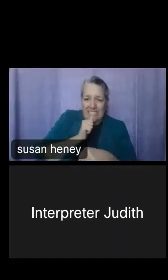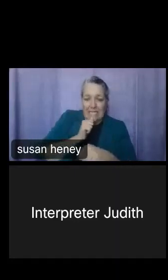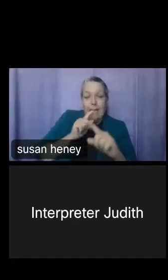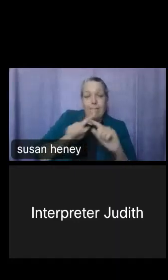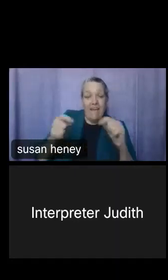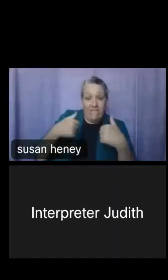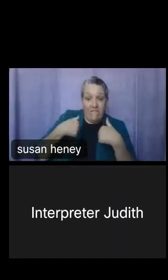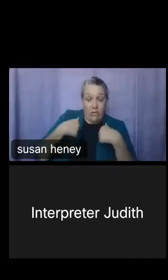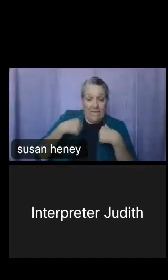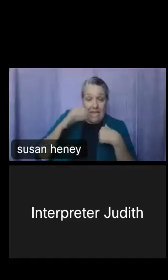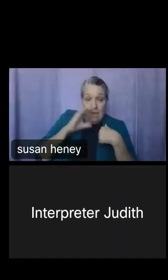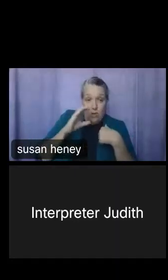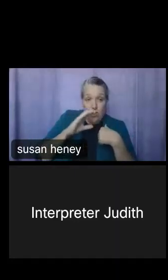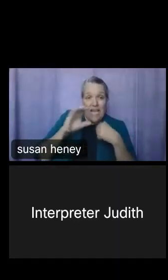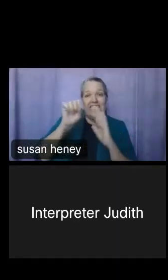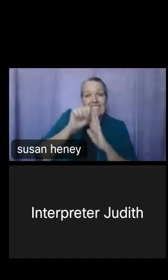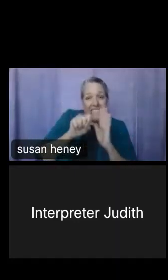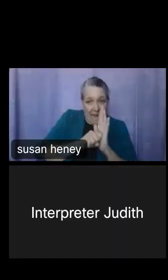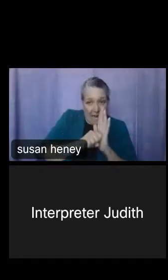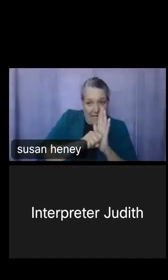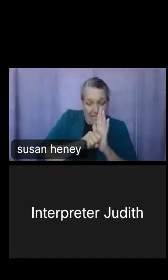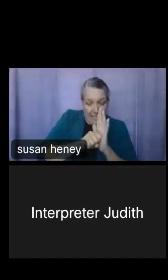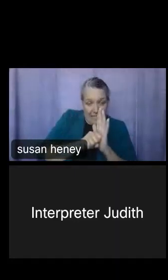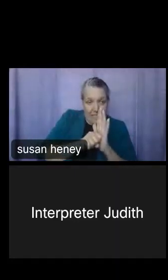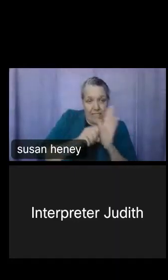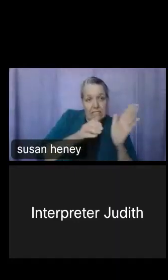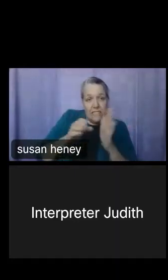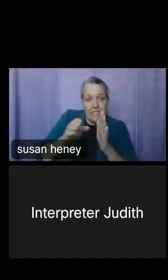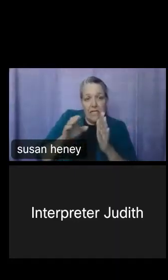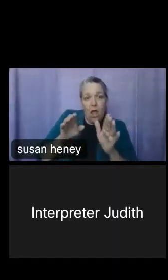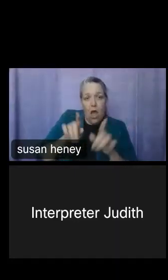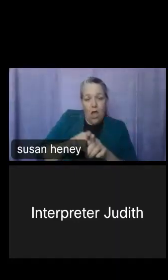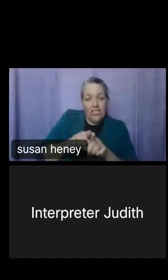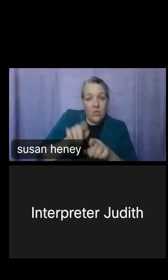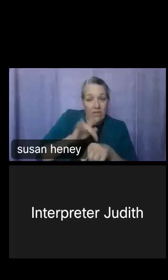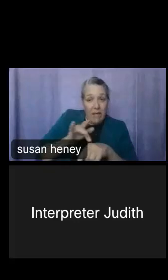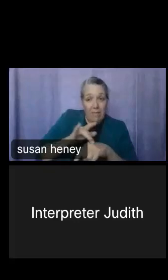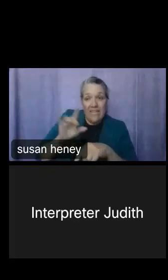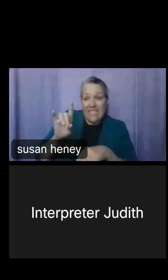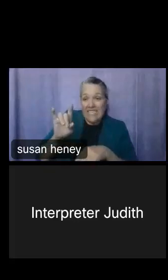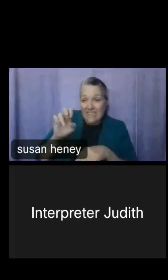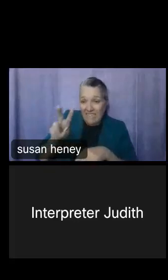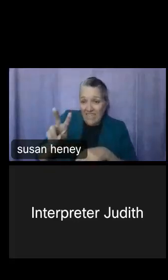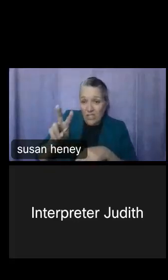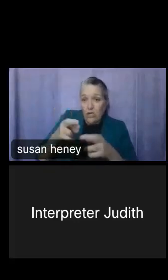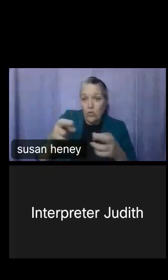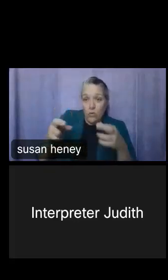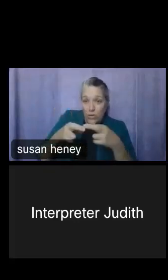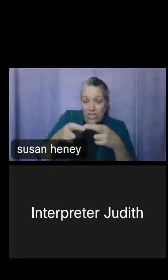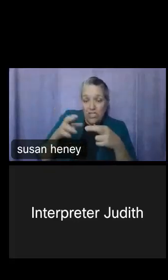at state, but it also offers divisions, regions and our public use microdata area. That's